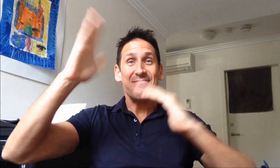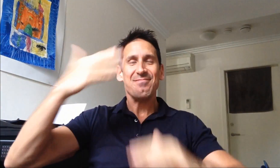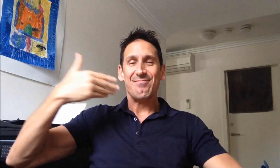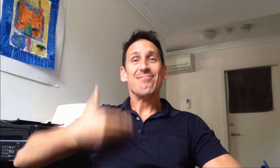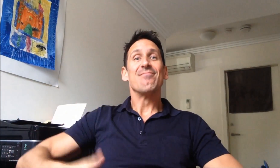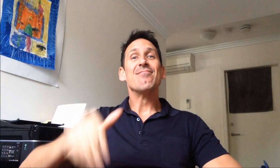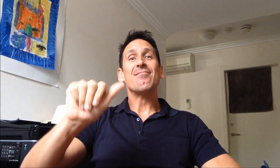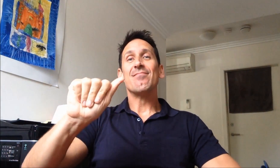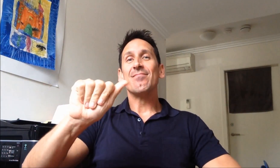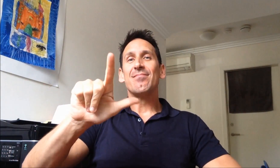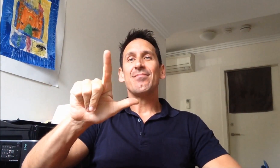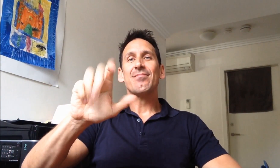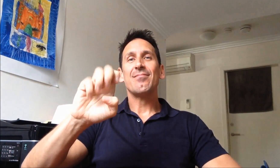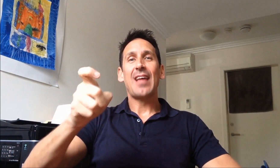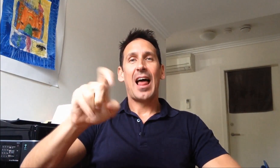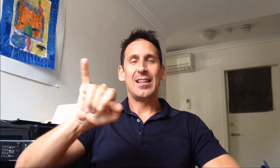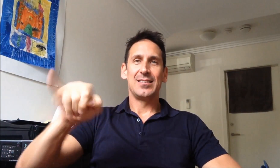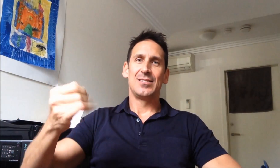Hello, I'm Alex Jones.